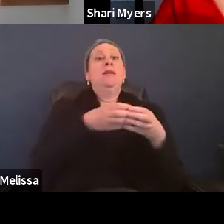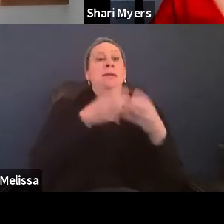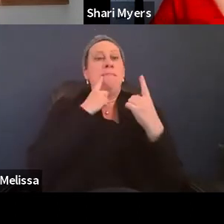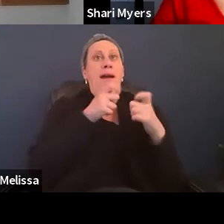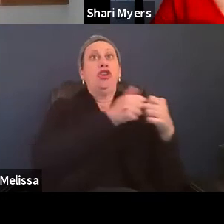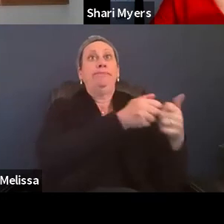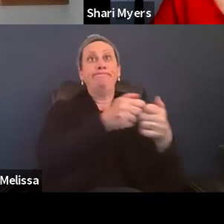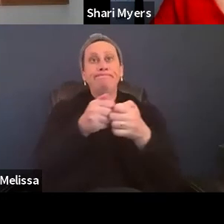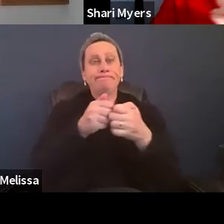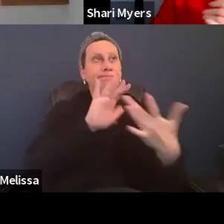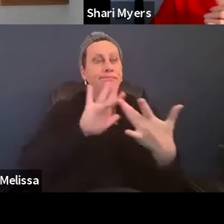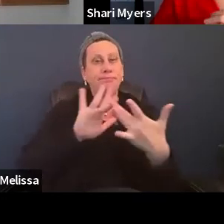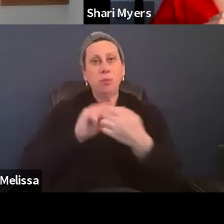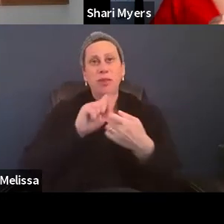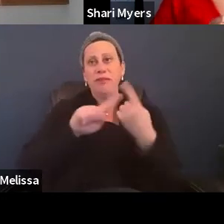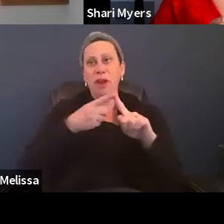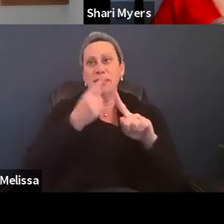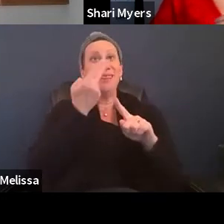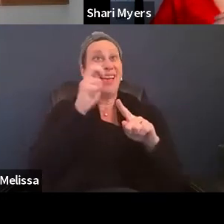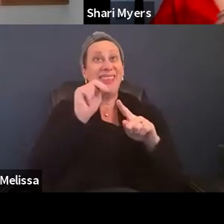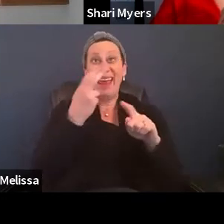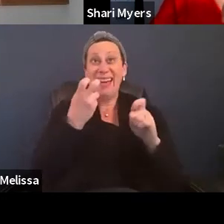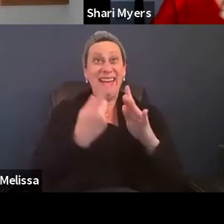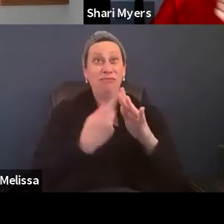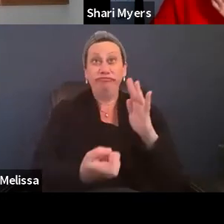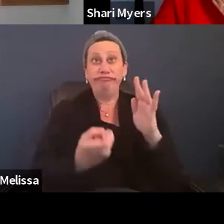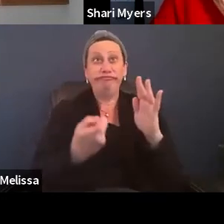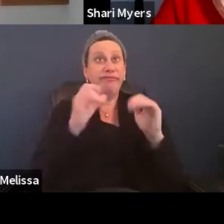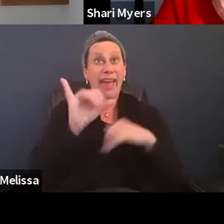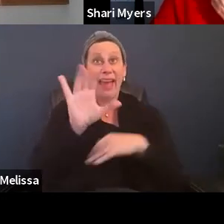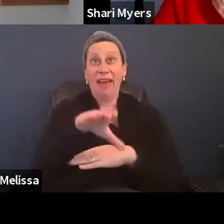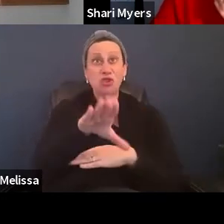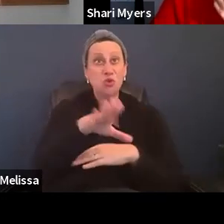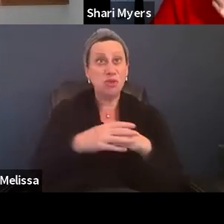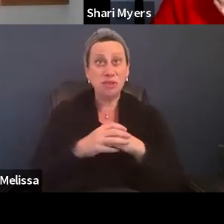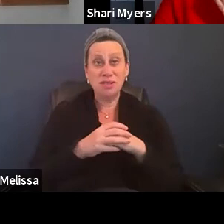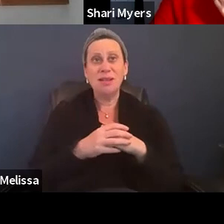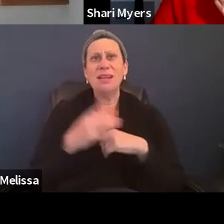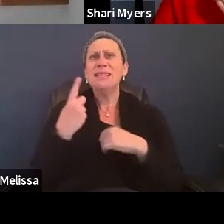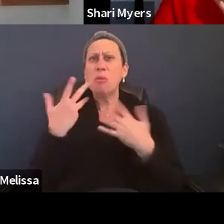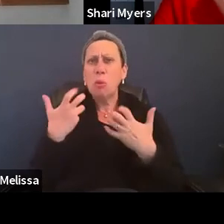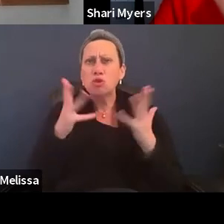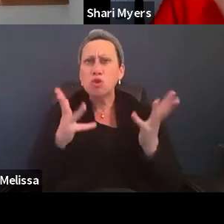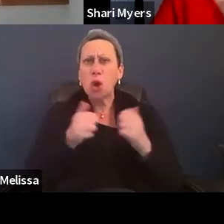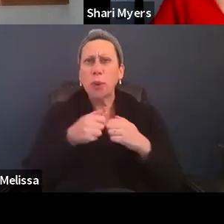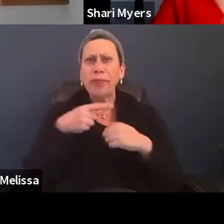And he disappeared that afternoon. And someone I think, wanted to kind of talk to him about